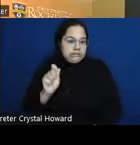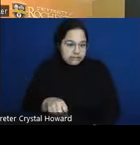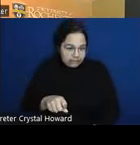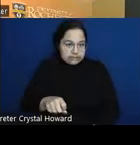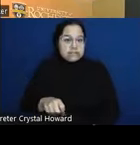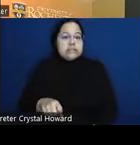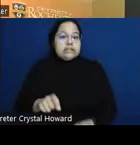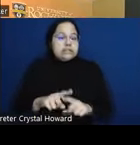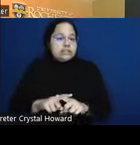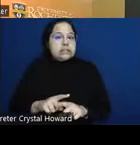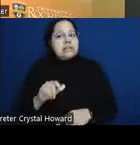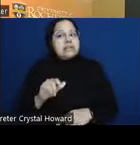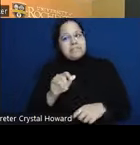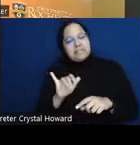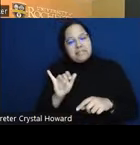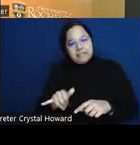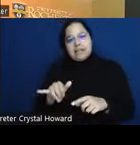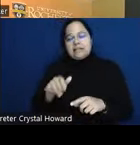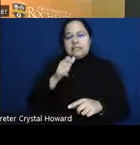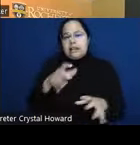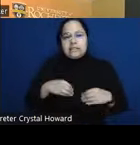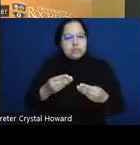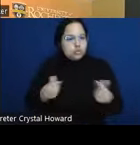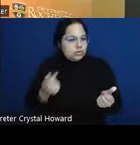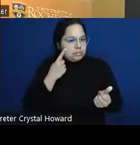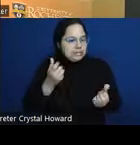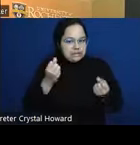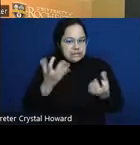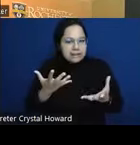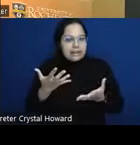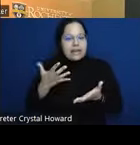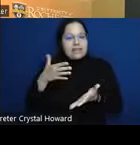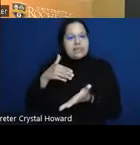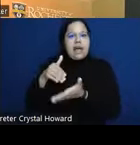their lives that's not an acceptable solution to this problem even though the accounting will